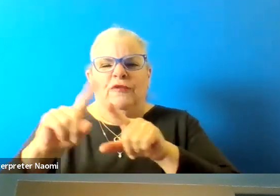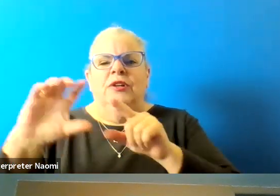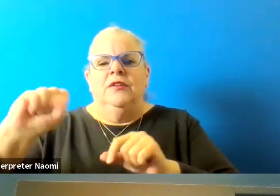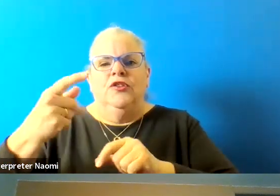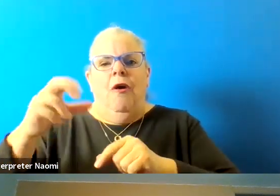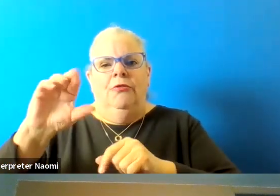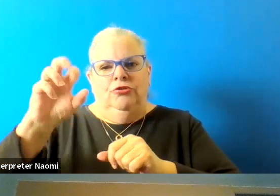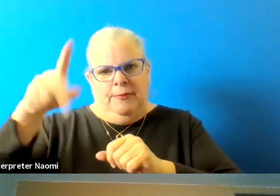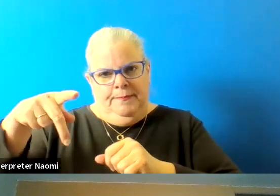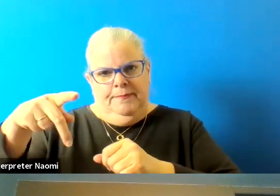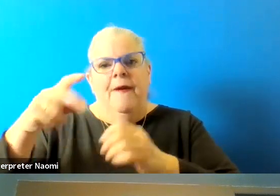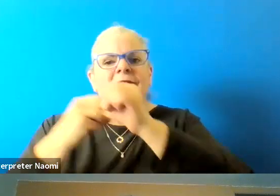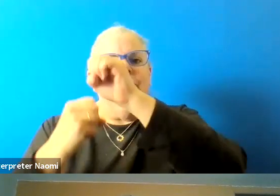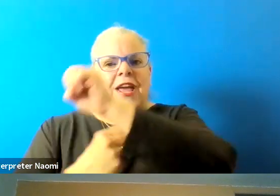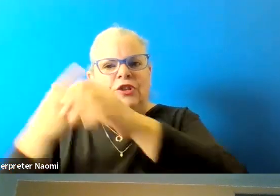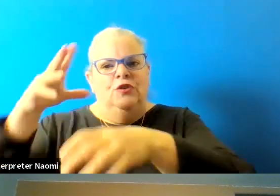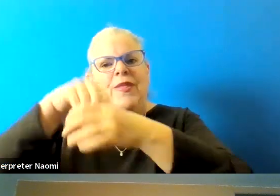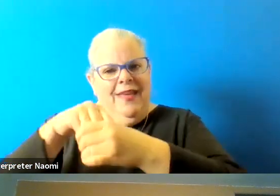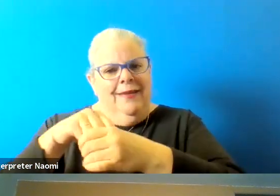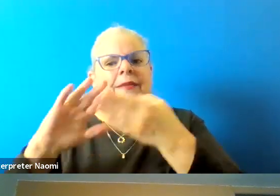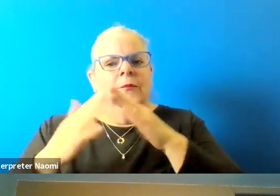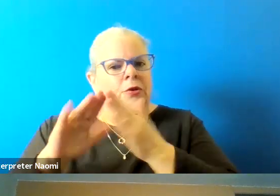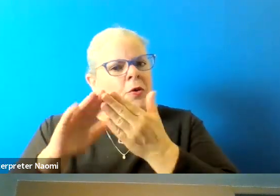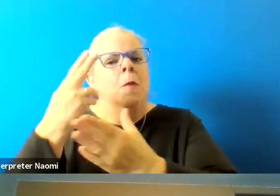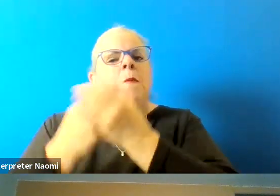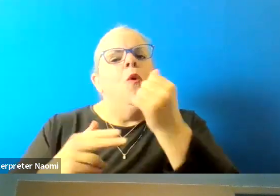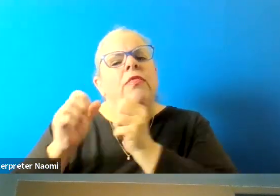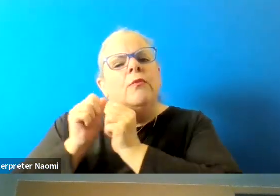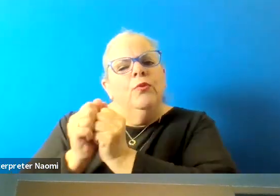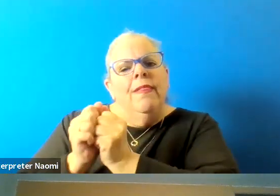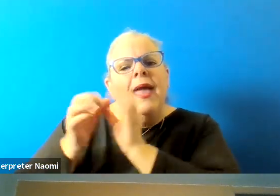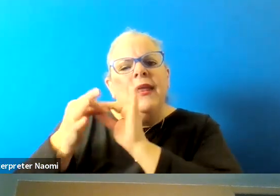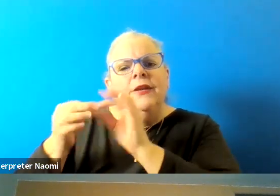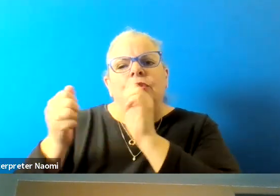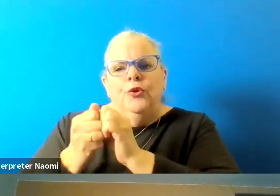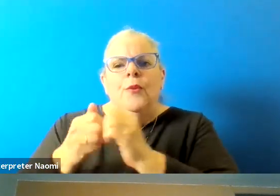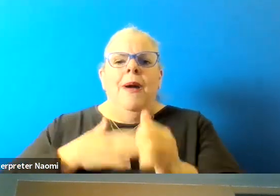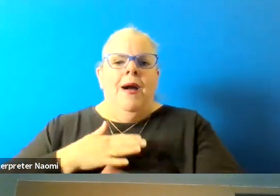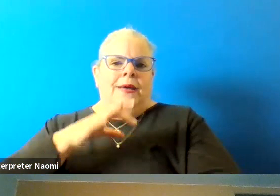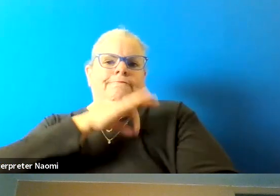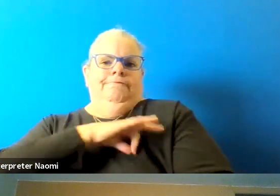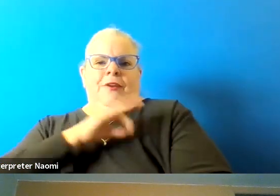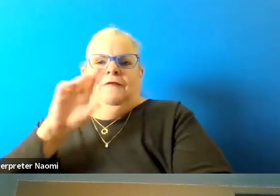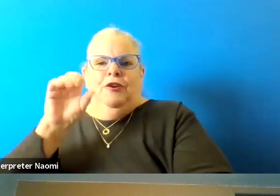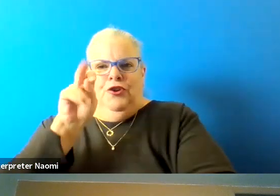within the community, both of which have something to do with my fraternity. And I'm a member